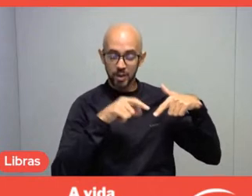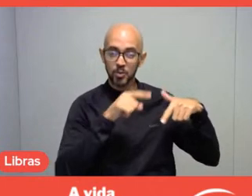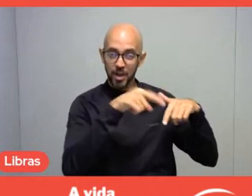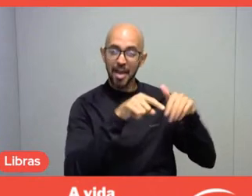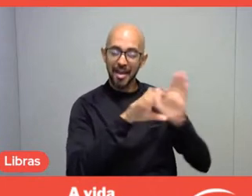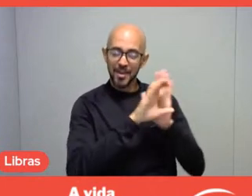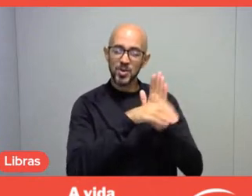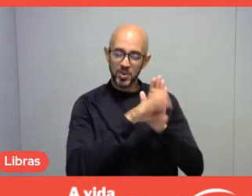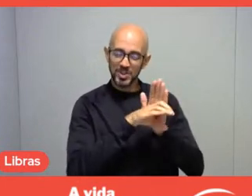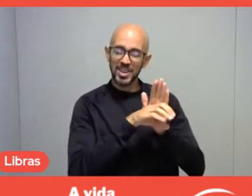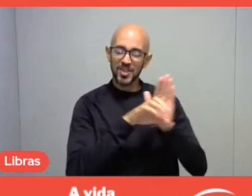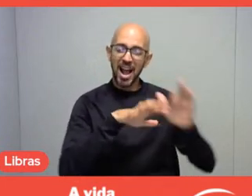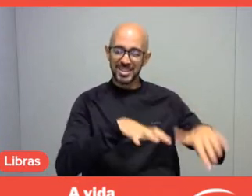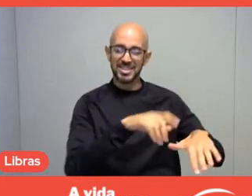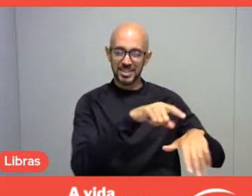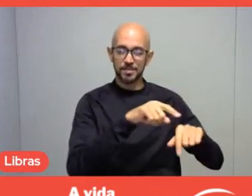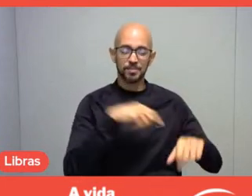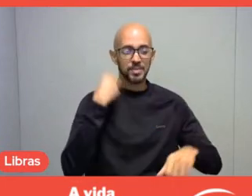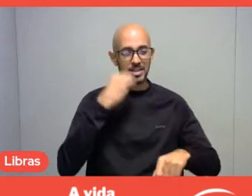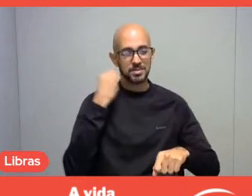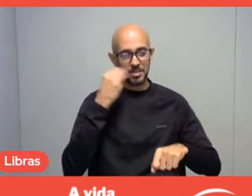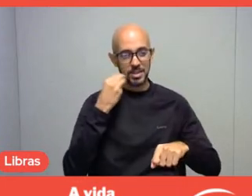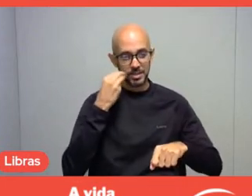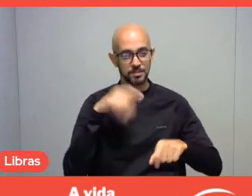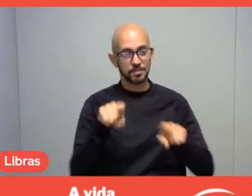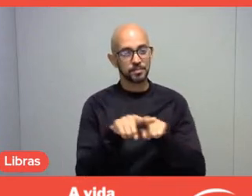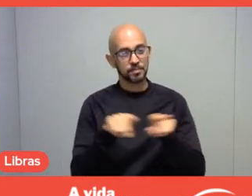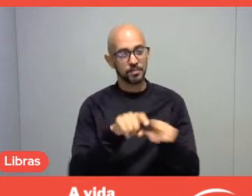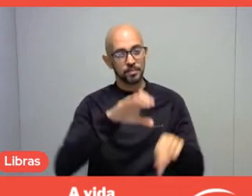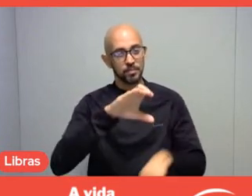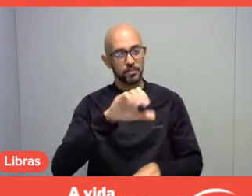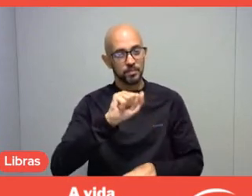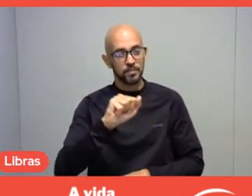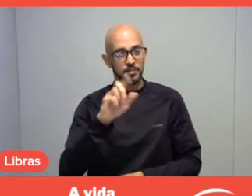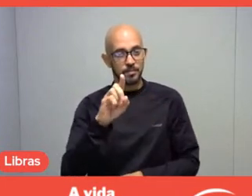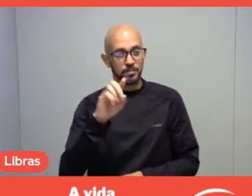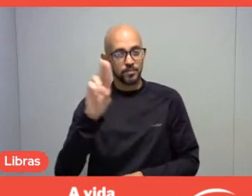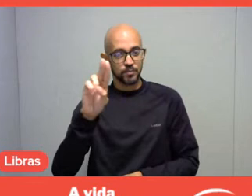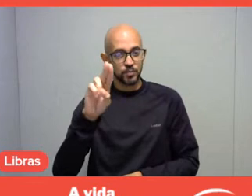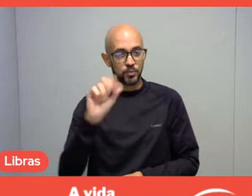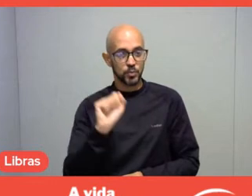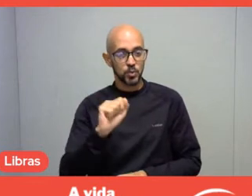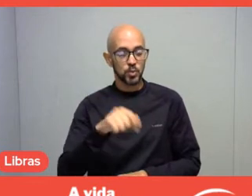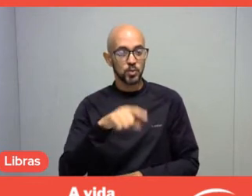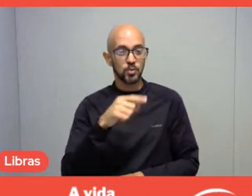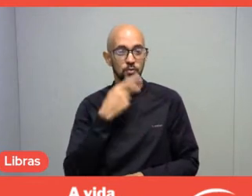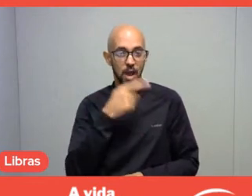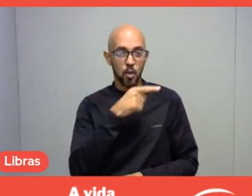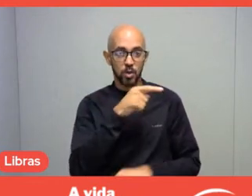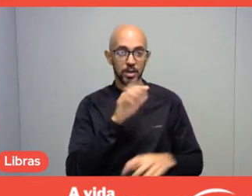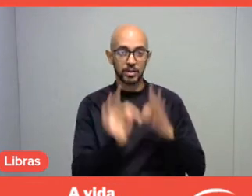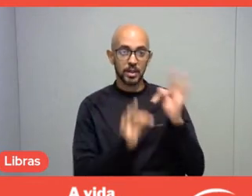And another topic that Cadu brought up, that I want to talk about, Marcia, is regarding technologies. Cadu gave the example of video games.